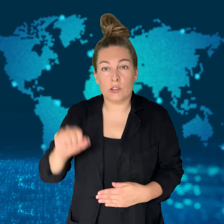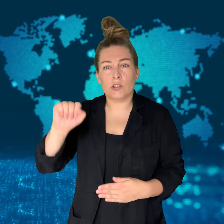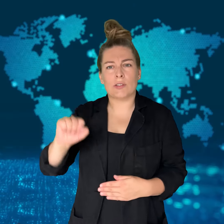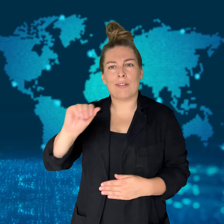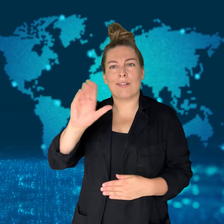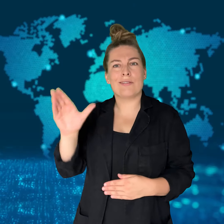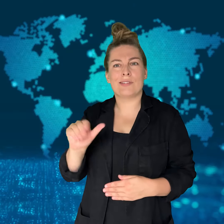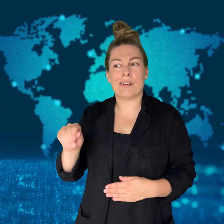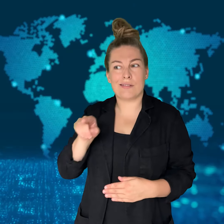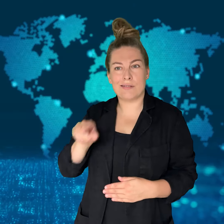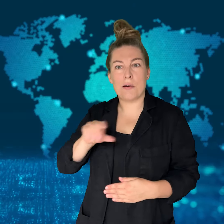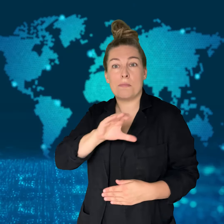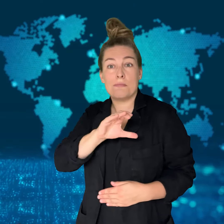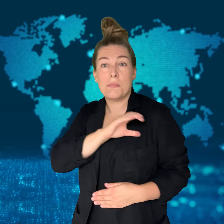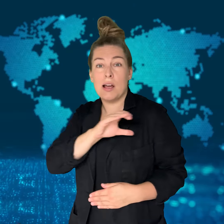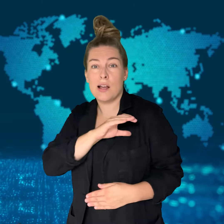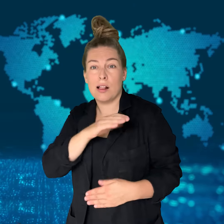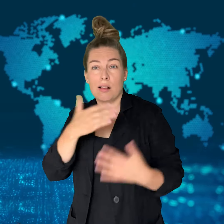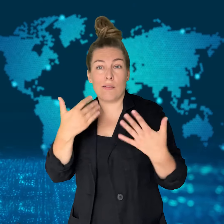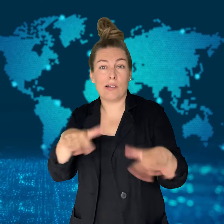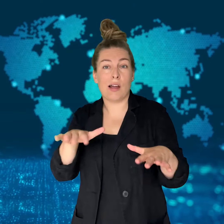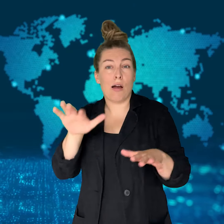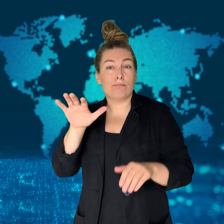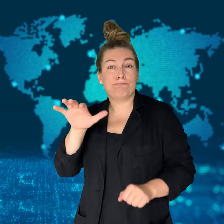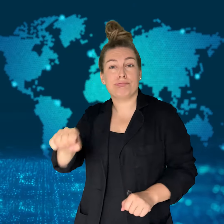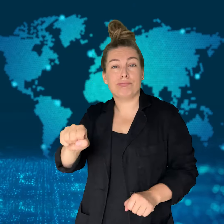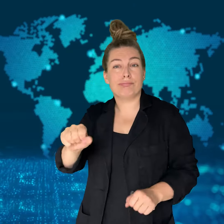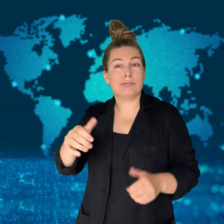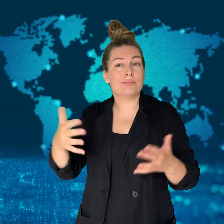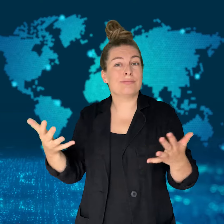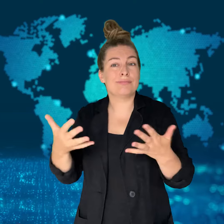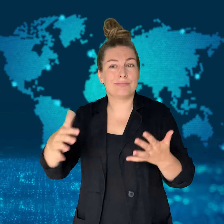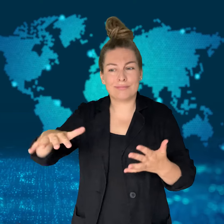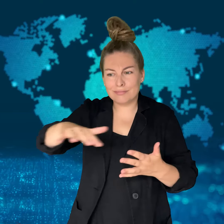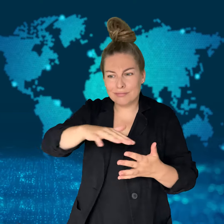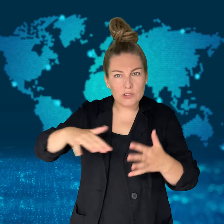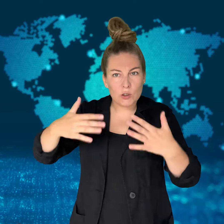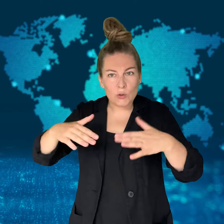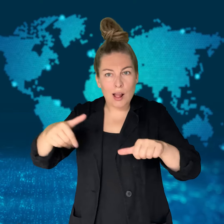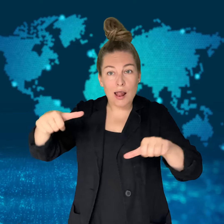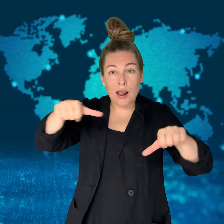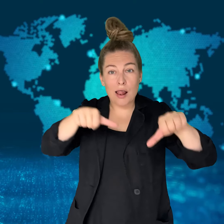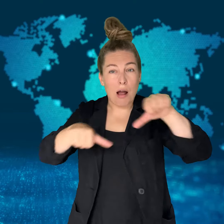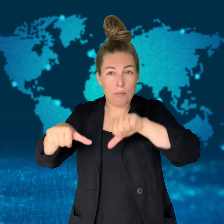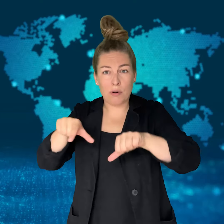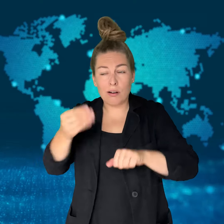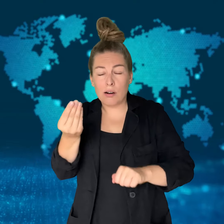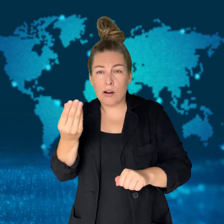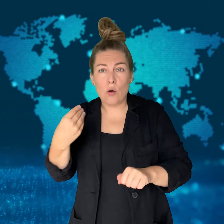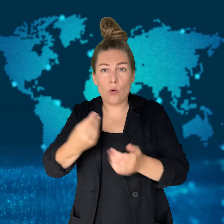[MONIKA]: South African police have uncovered a multimillion USD meth lab.